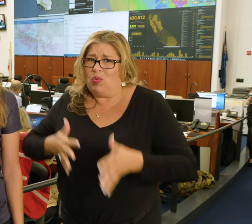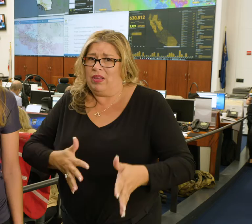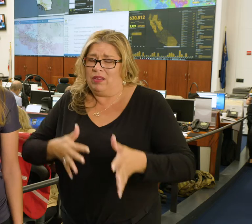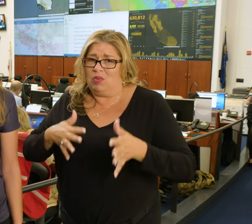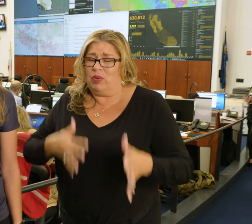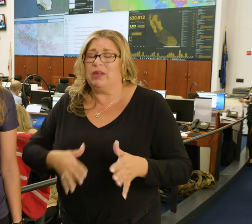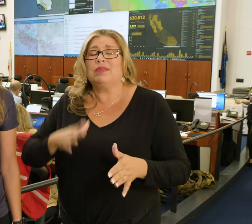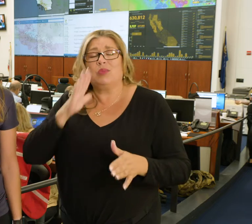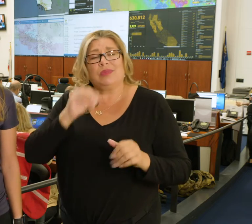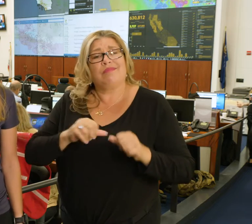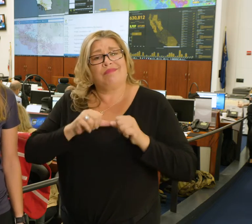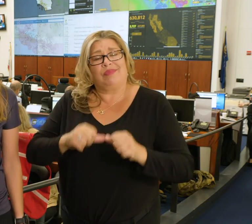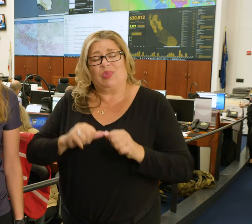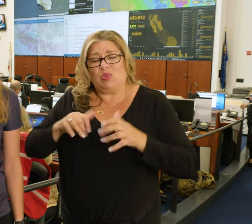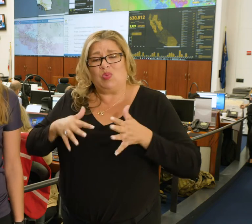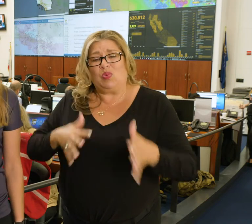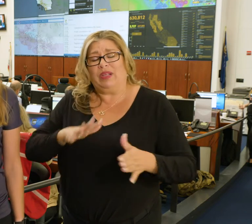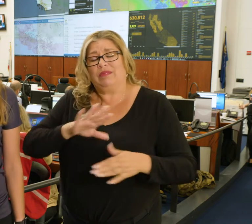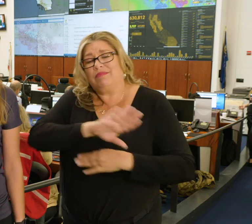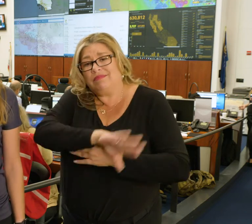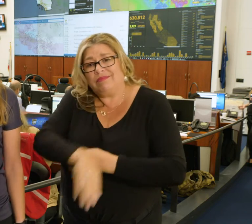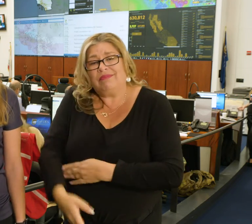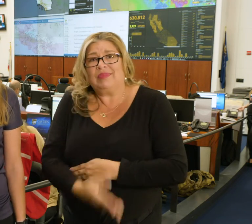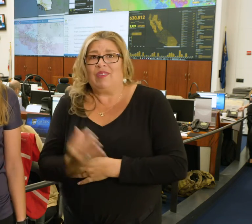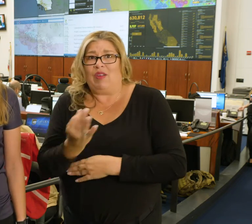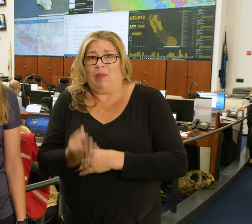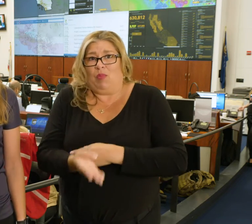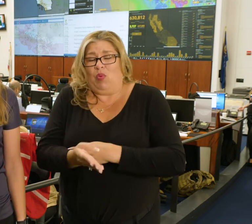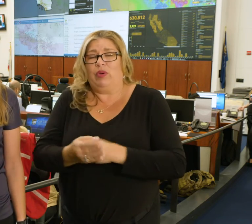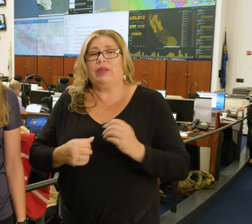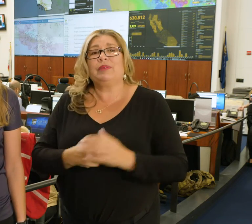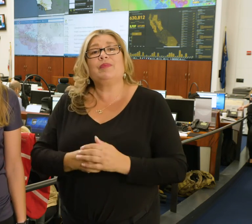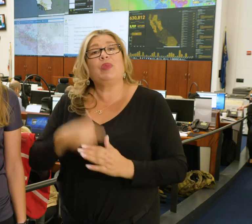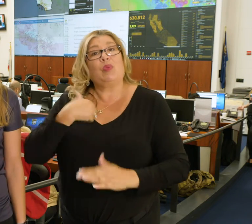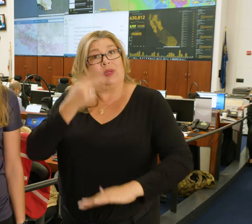continue through early Friday. We also anticipate strong winds to increase